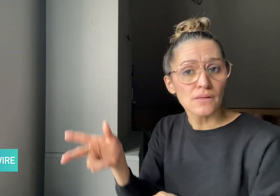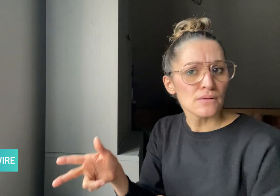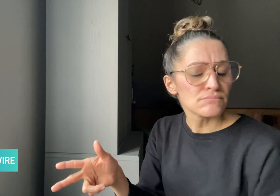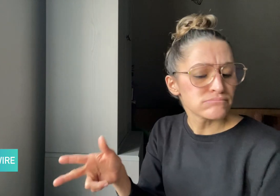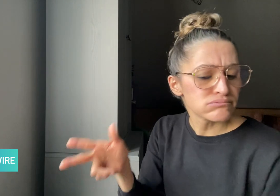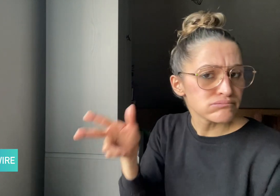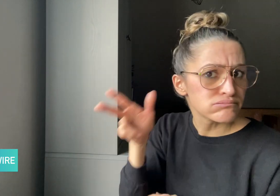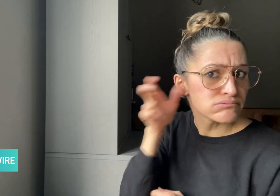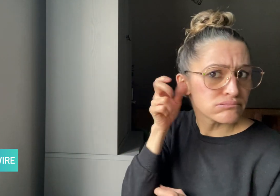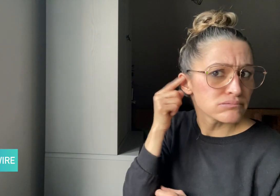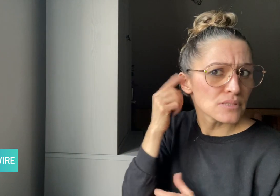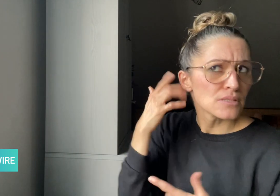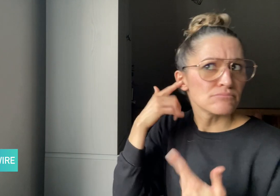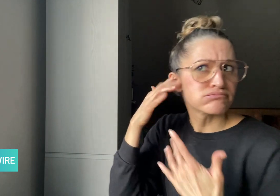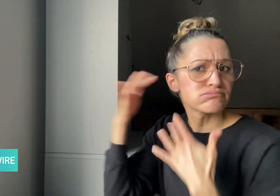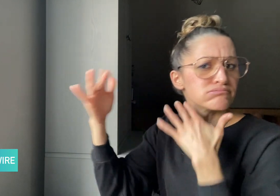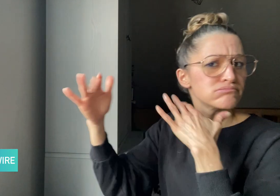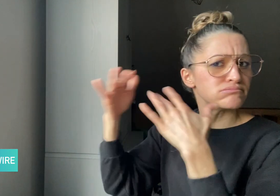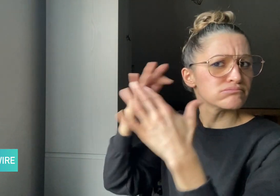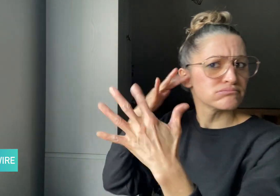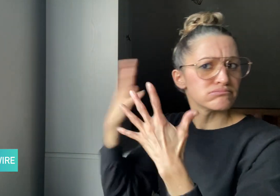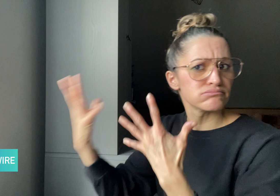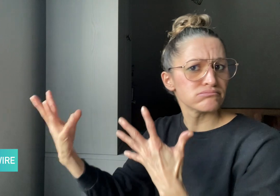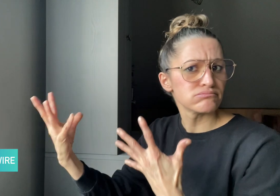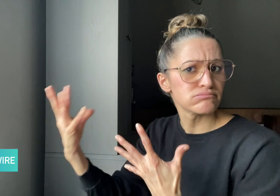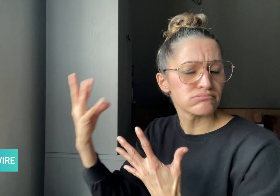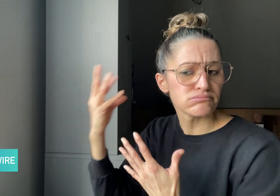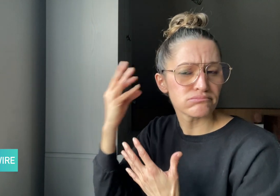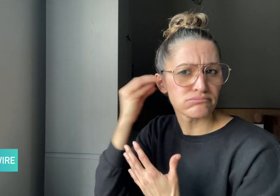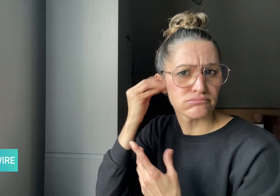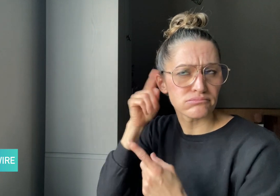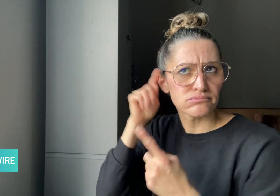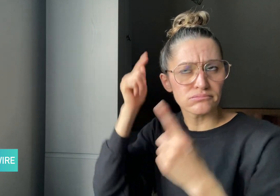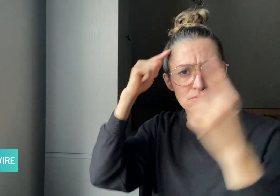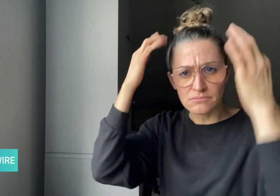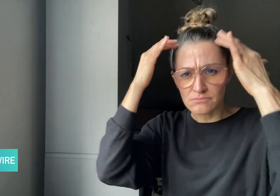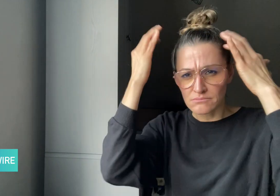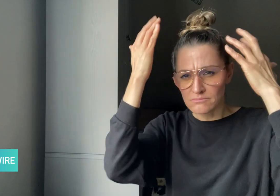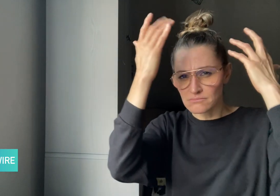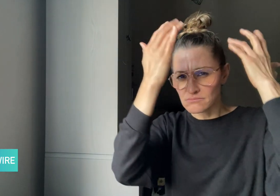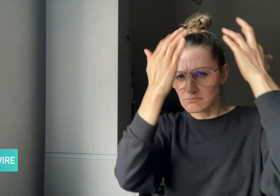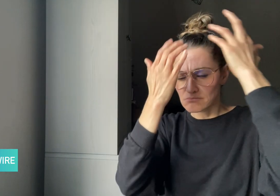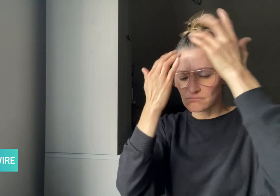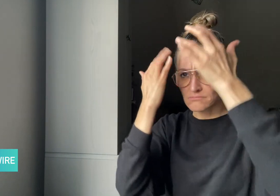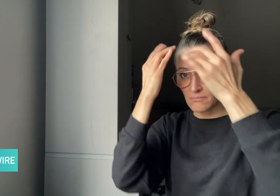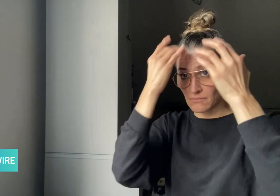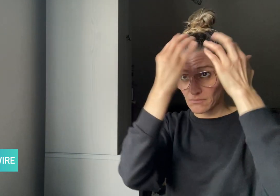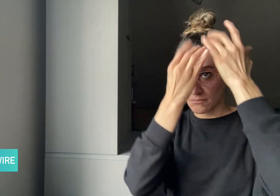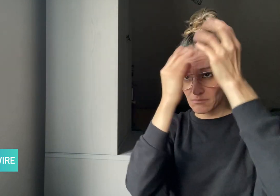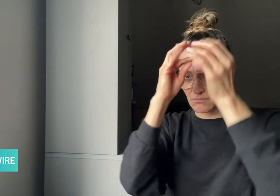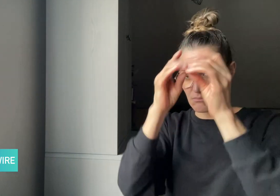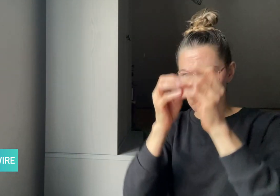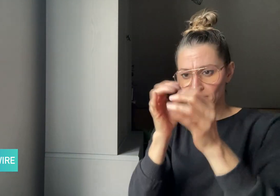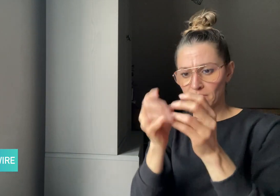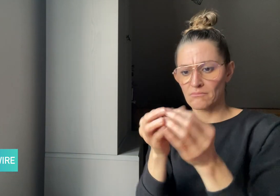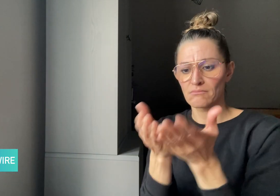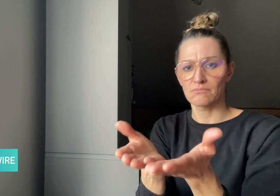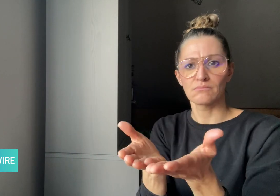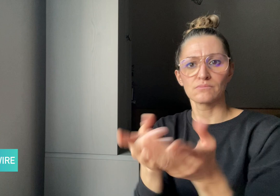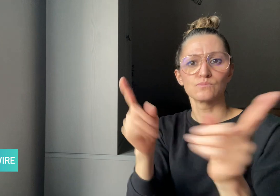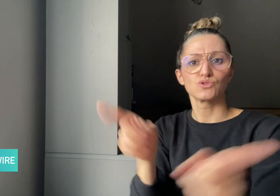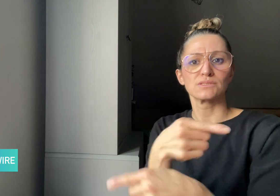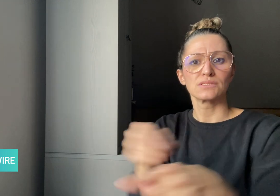hear the sounds through their ears, their minds translate it into music.